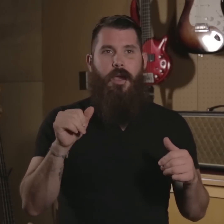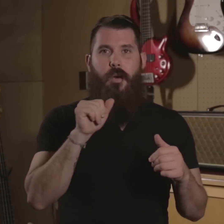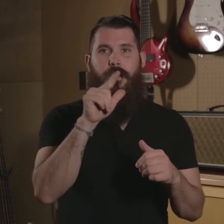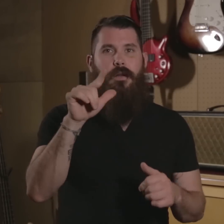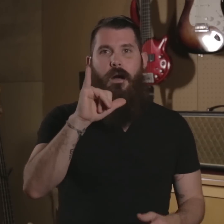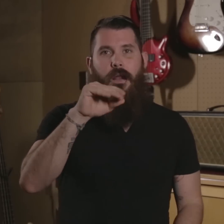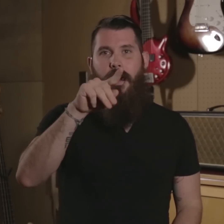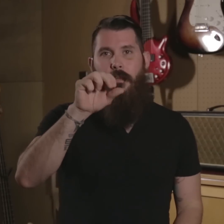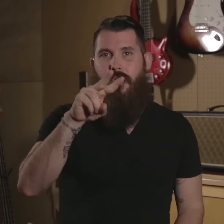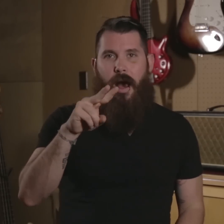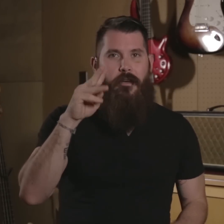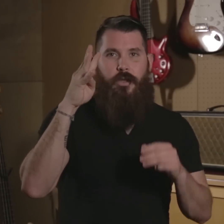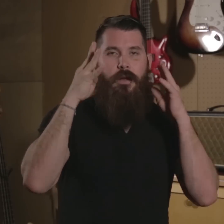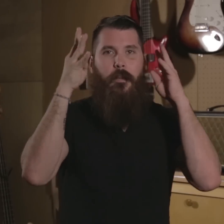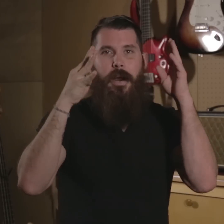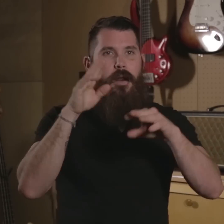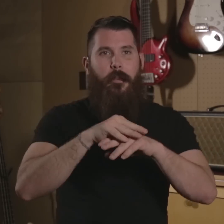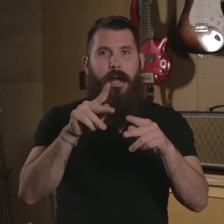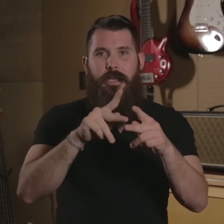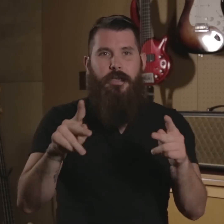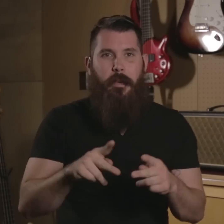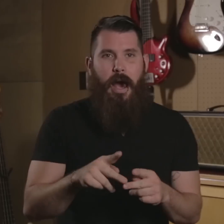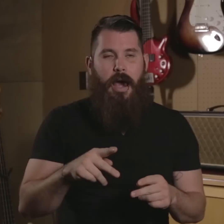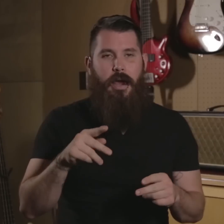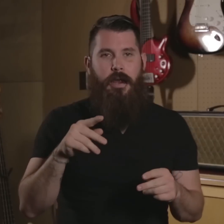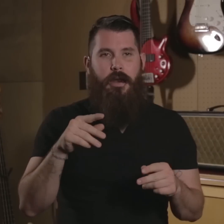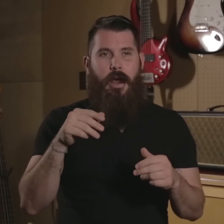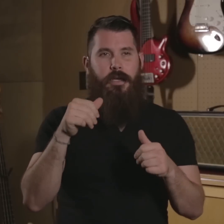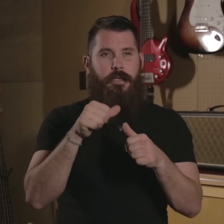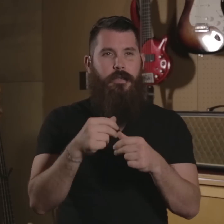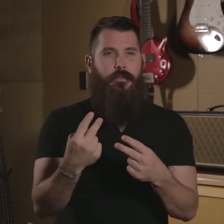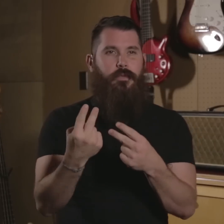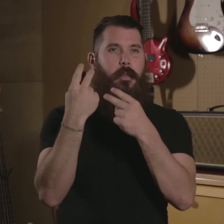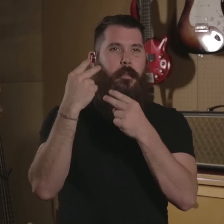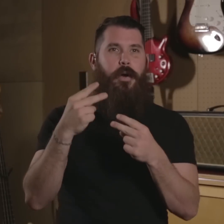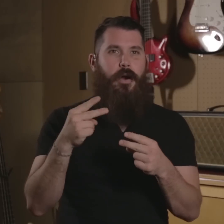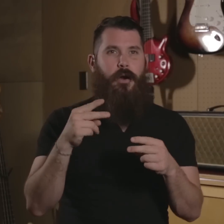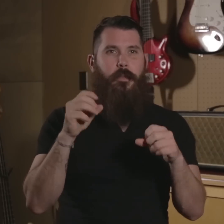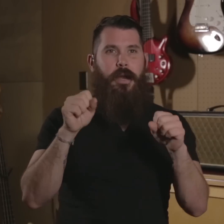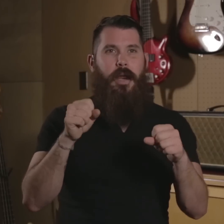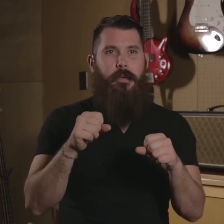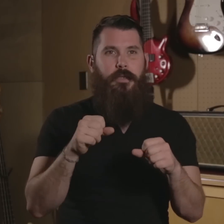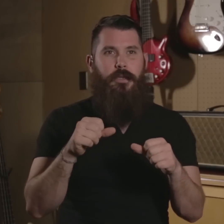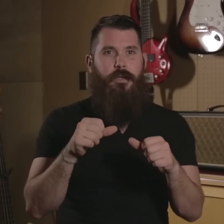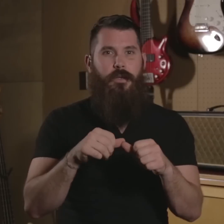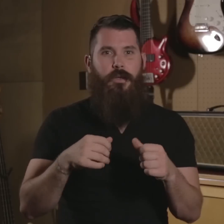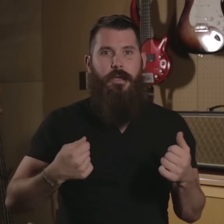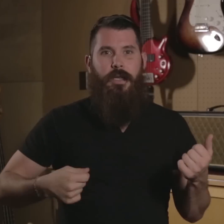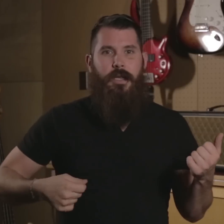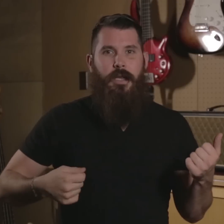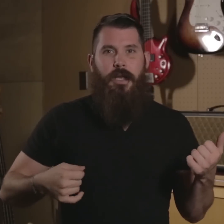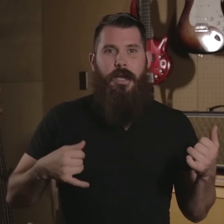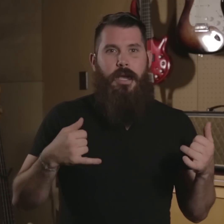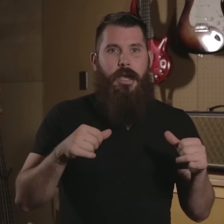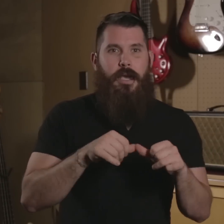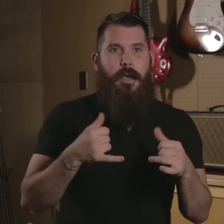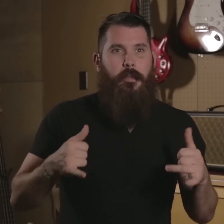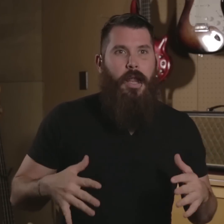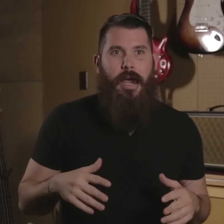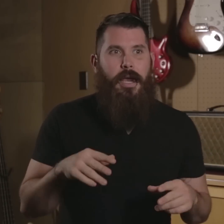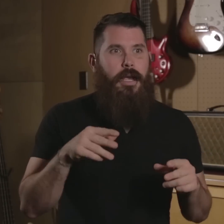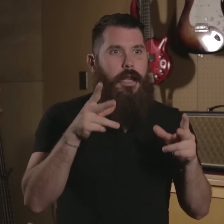And, it was all improv. It was all made up on the spot and I just remember being able to keep playing